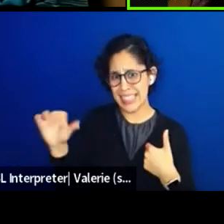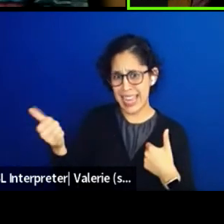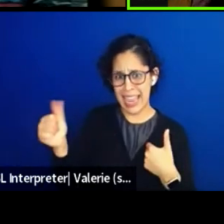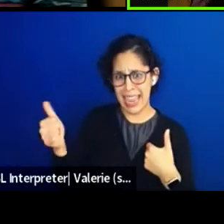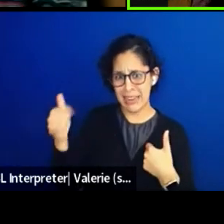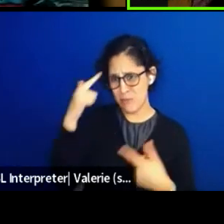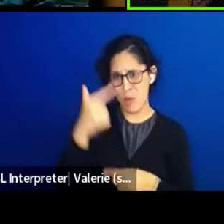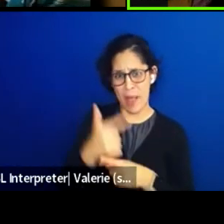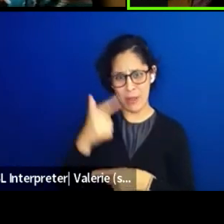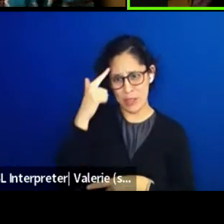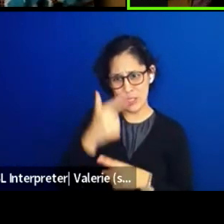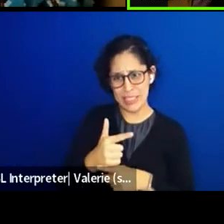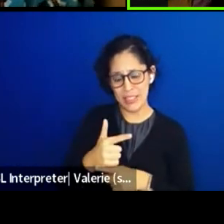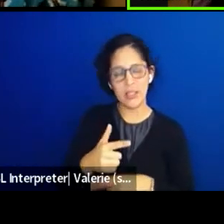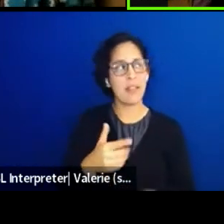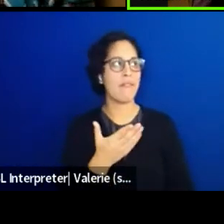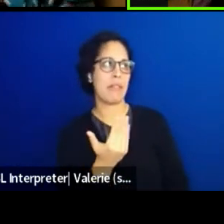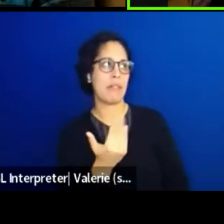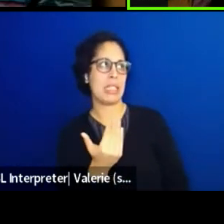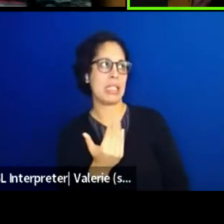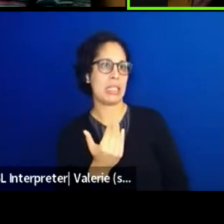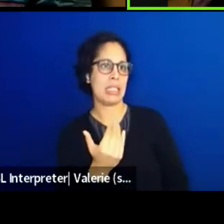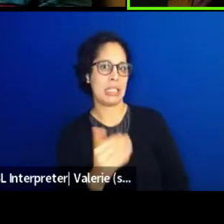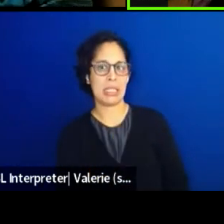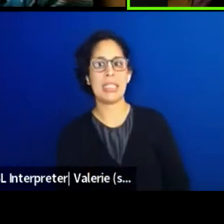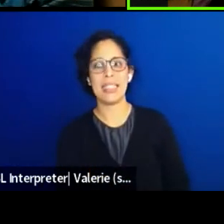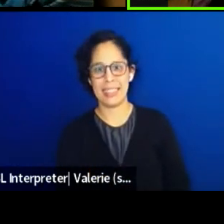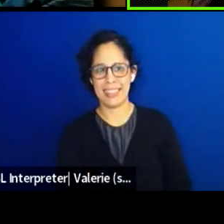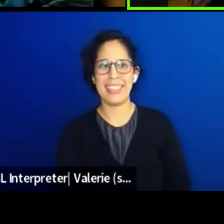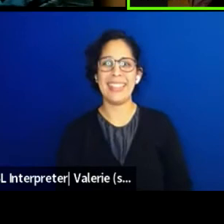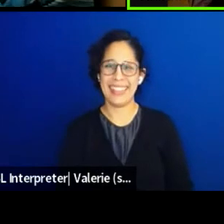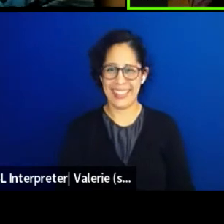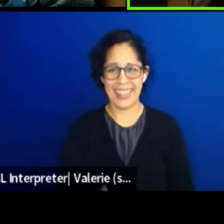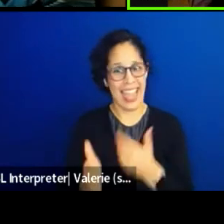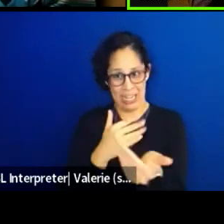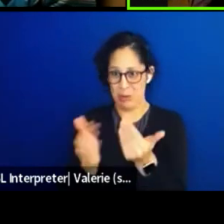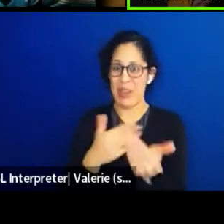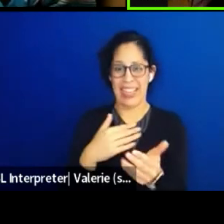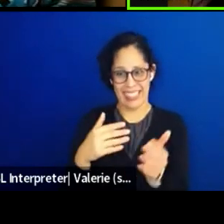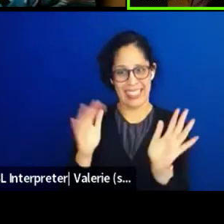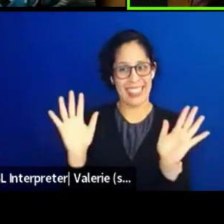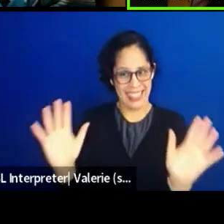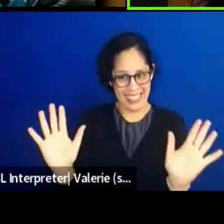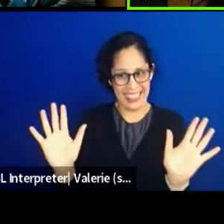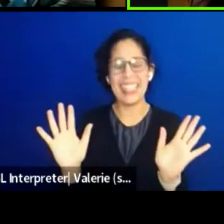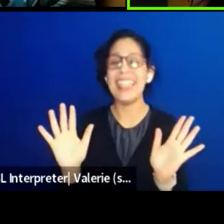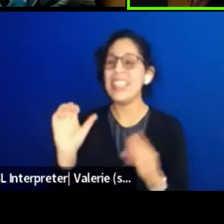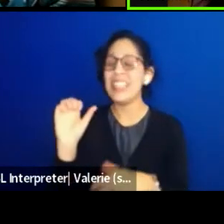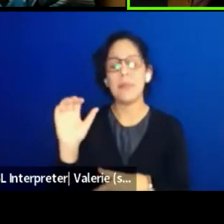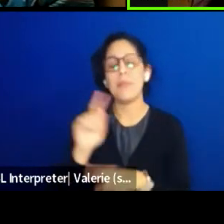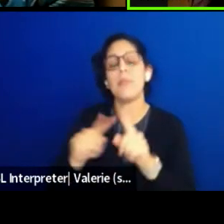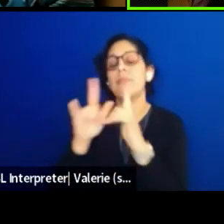15 brothers, yes. So anyway, but it's beautiful, it's beautiful.